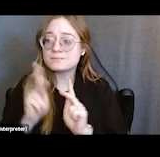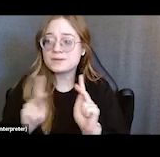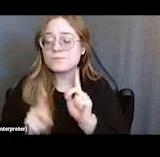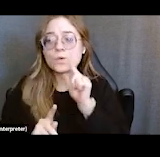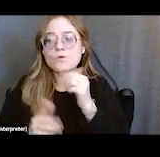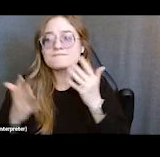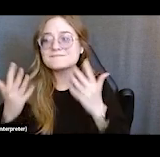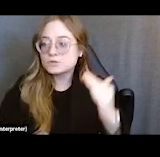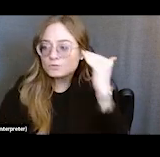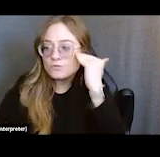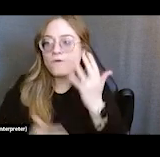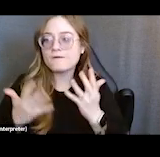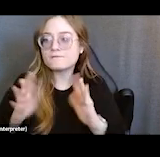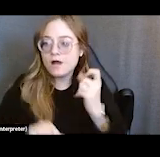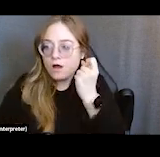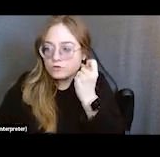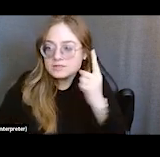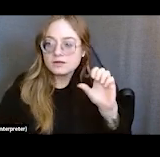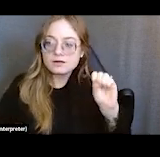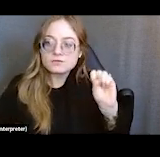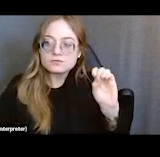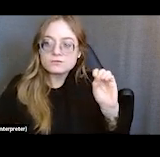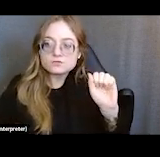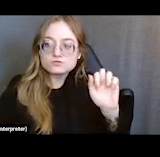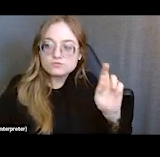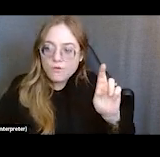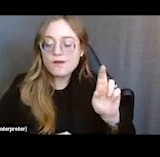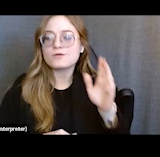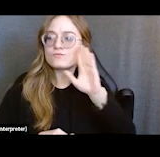and how valuable it is to our consumers that we serve.